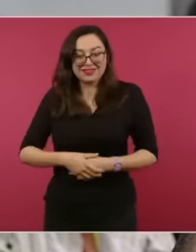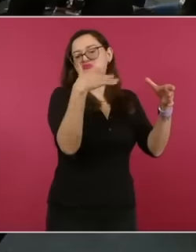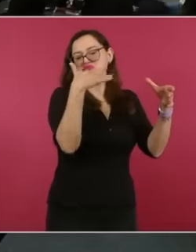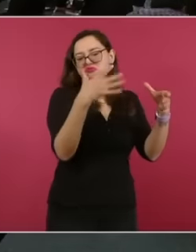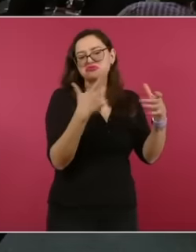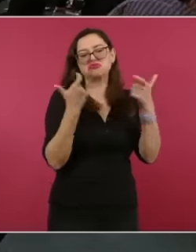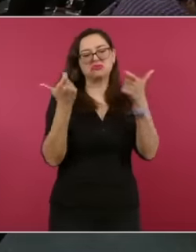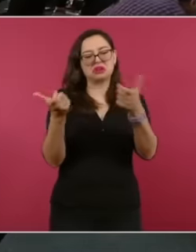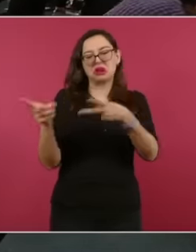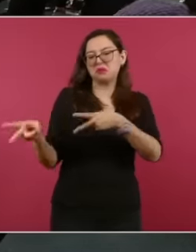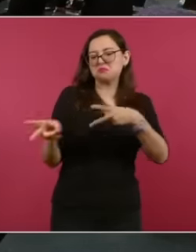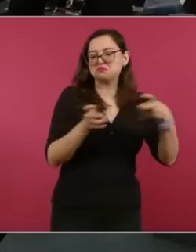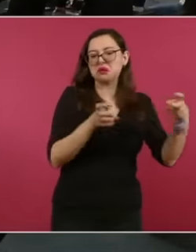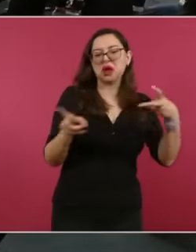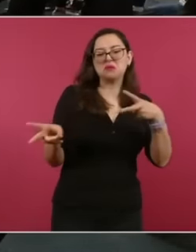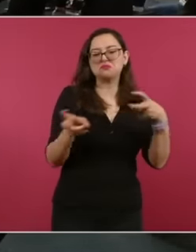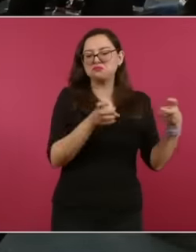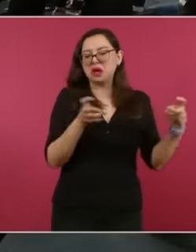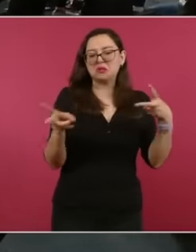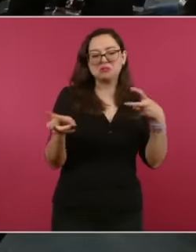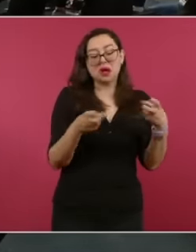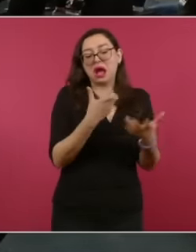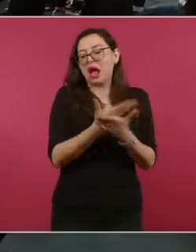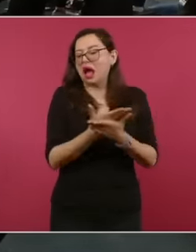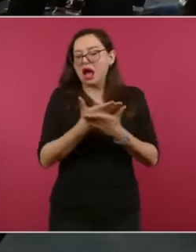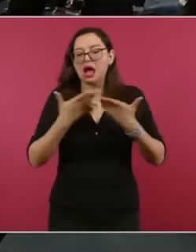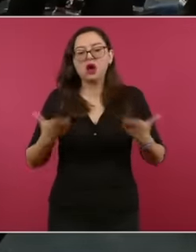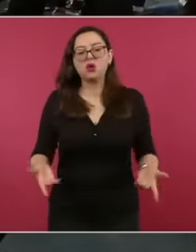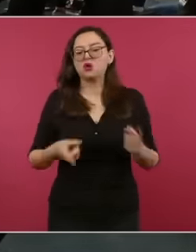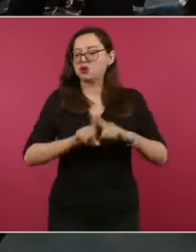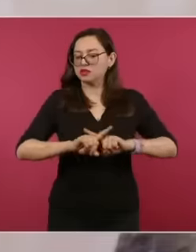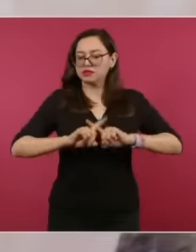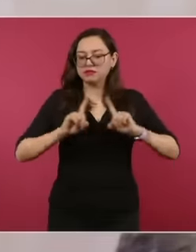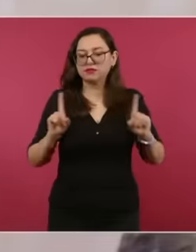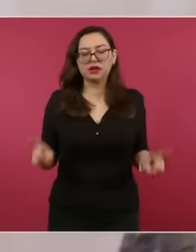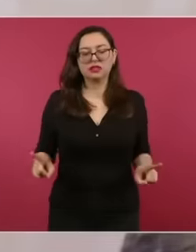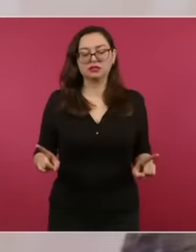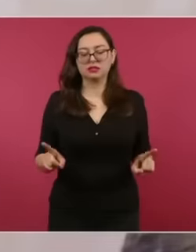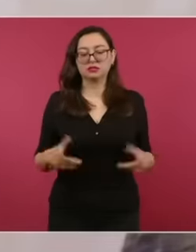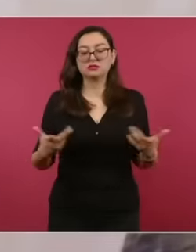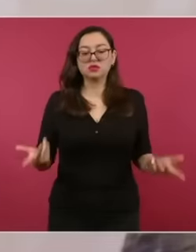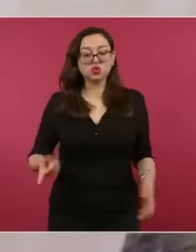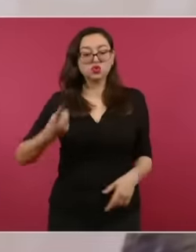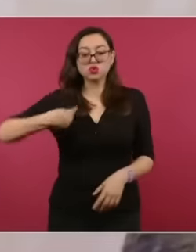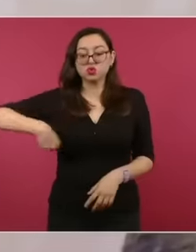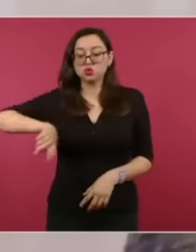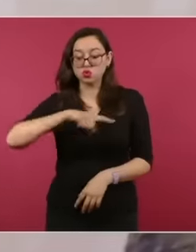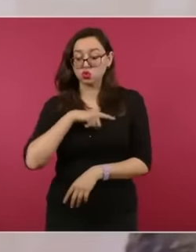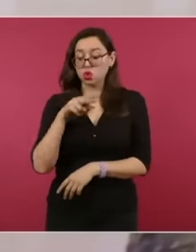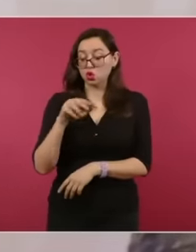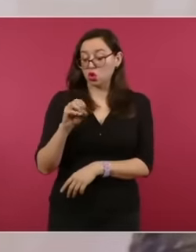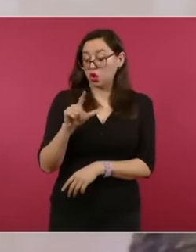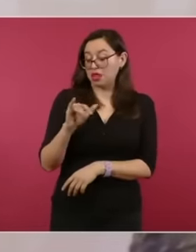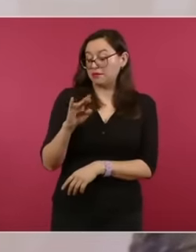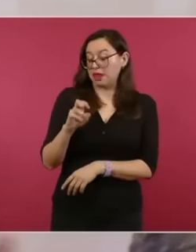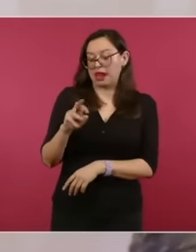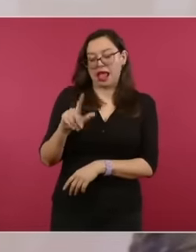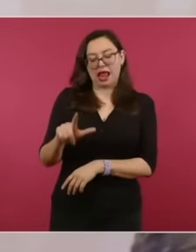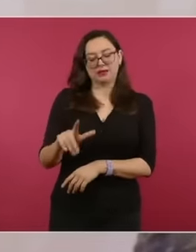the strategy is different we no longer apply the so-called neoliberal policy now we serve